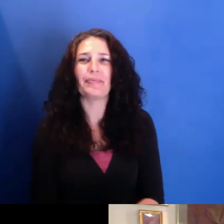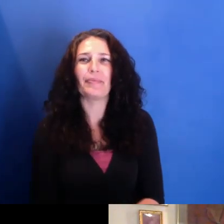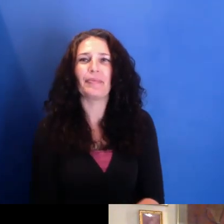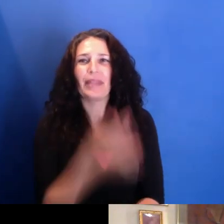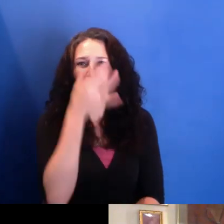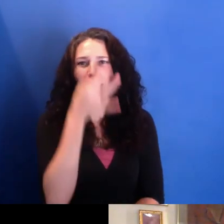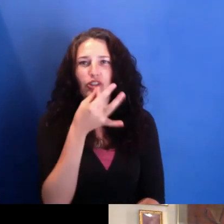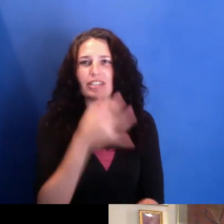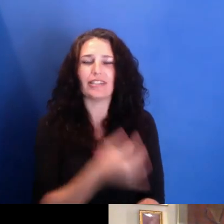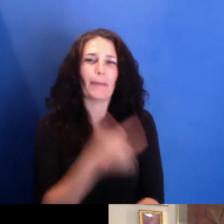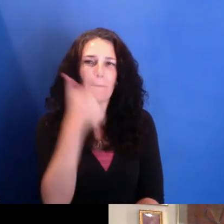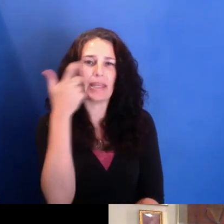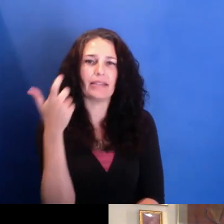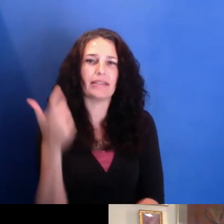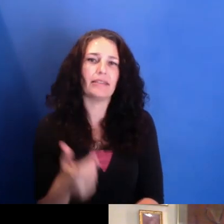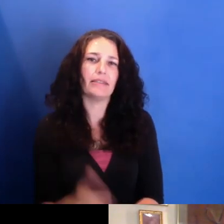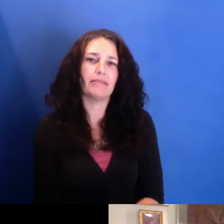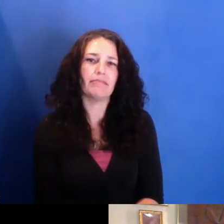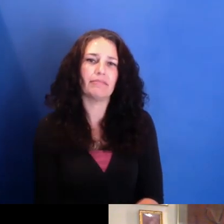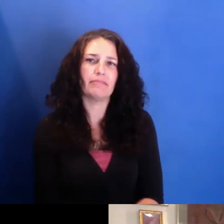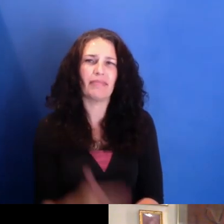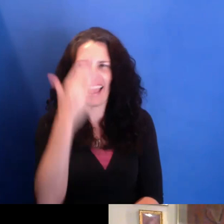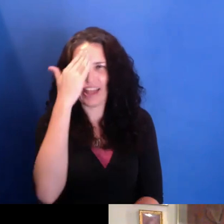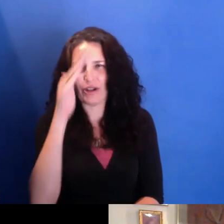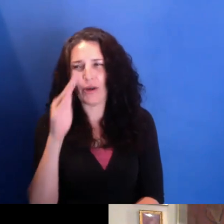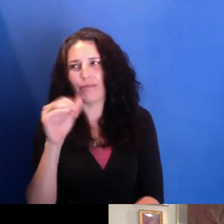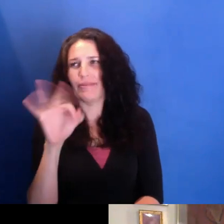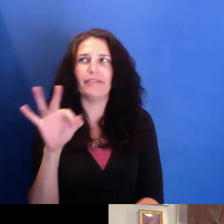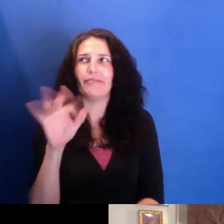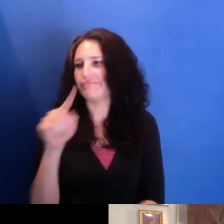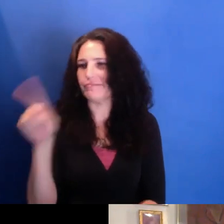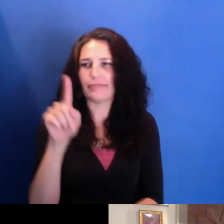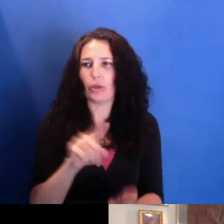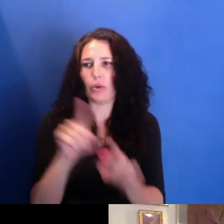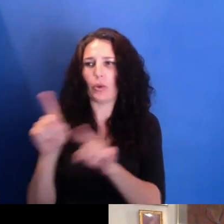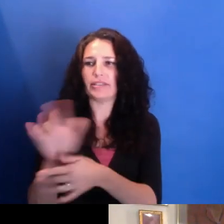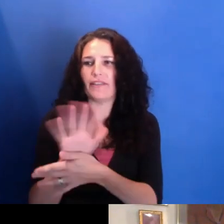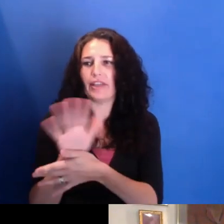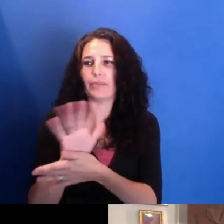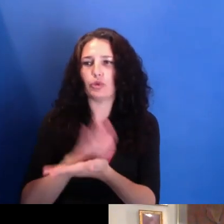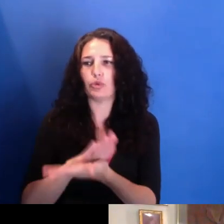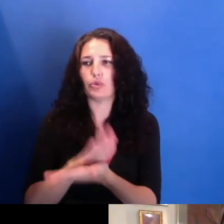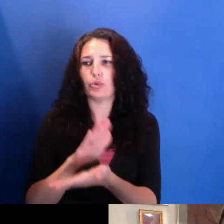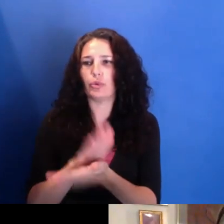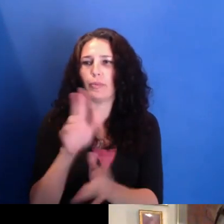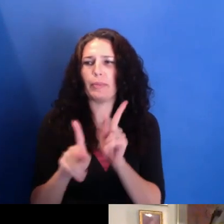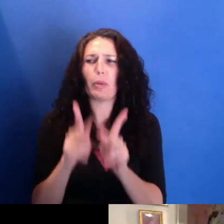Because for me, a lot of-- I don't know, when you were in film school, if people were experimenting with their names